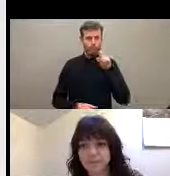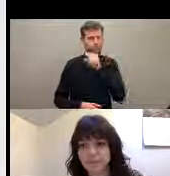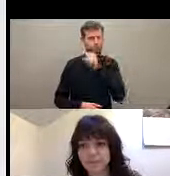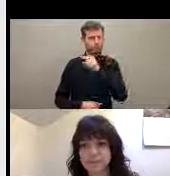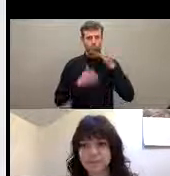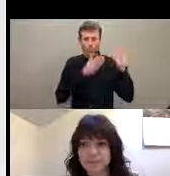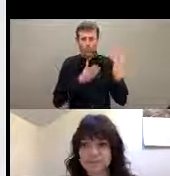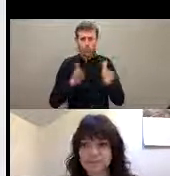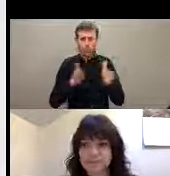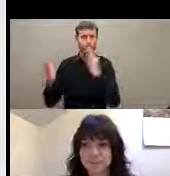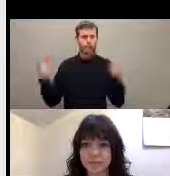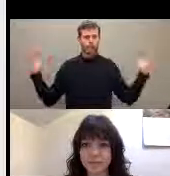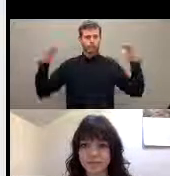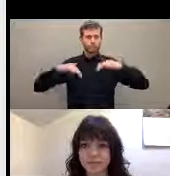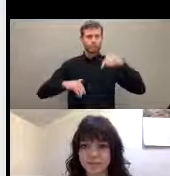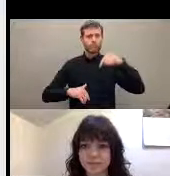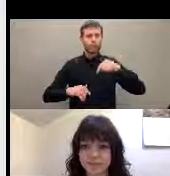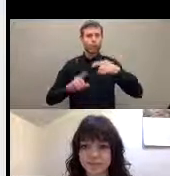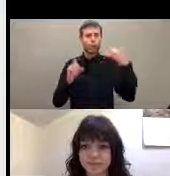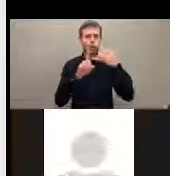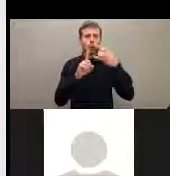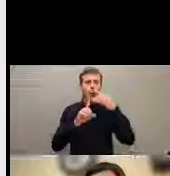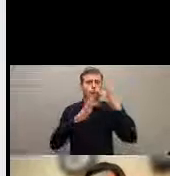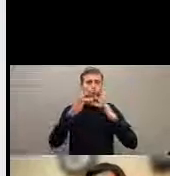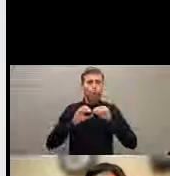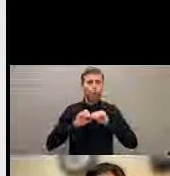event. My indigenous greetings